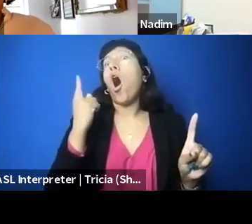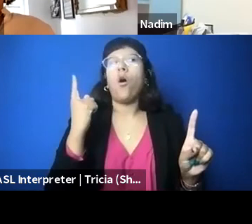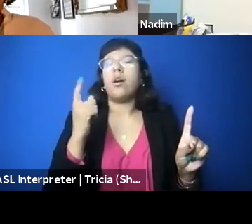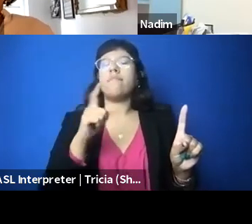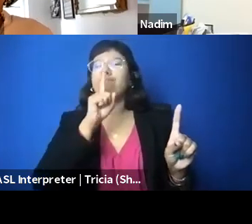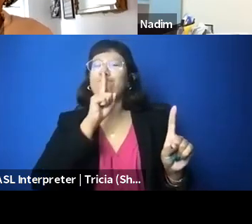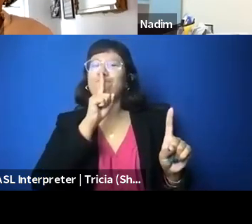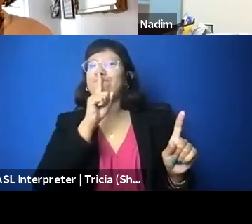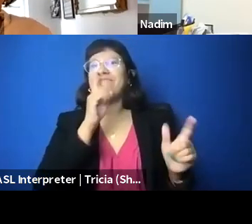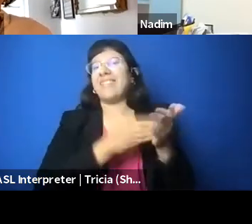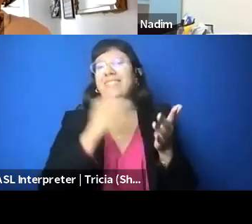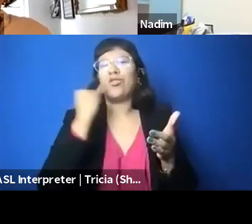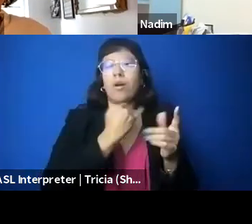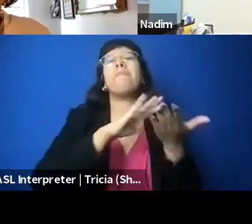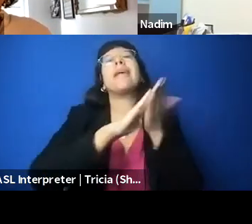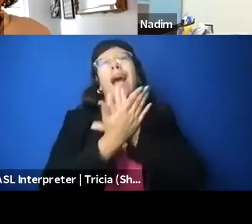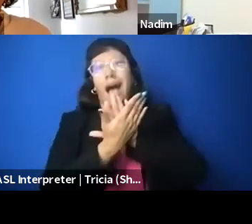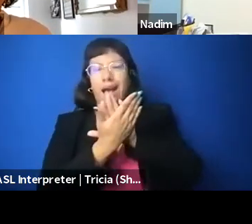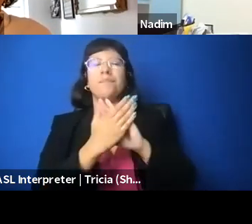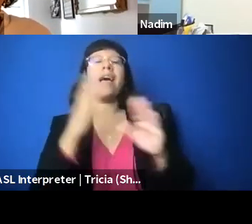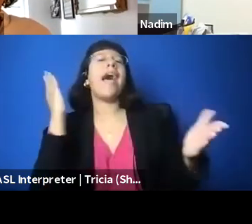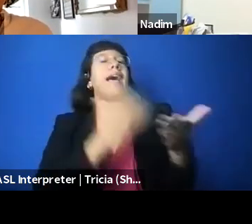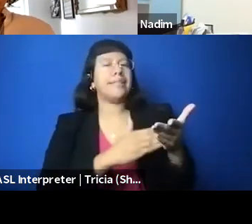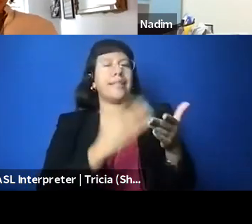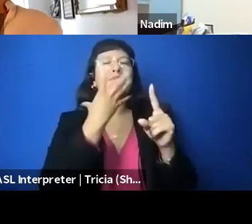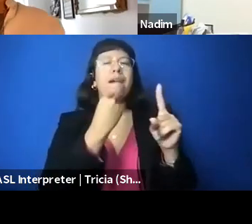and so, you know, we, you know, we tried to help him for months.